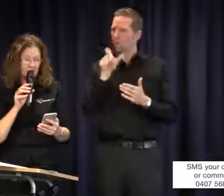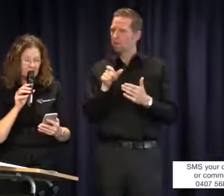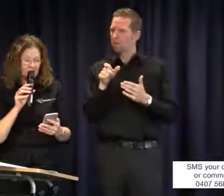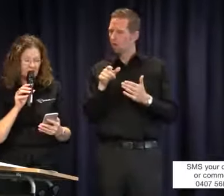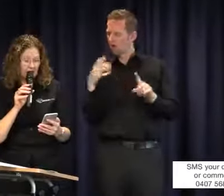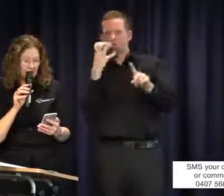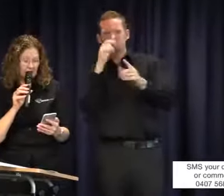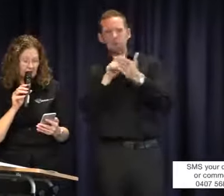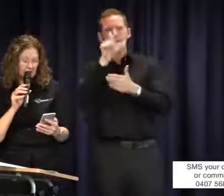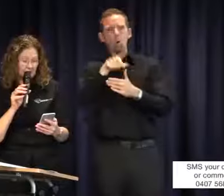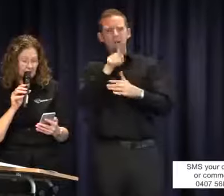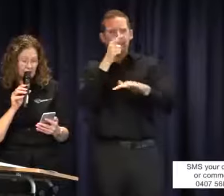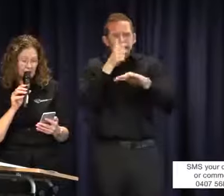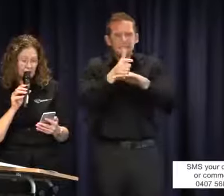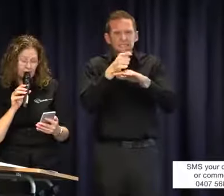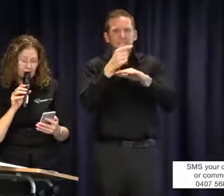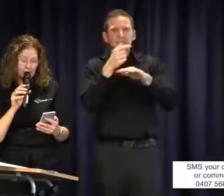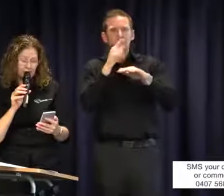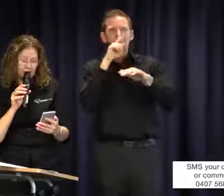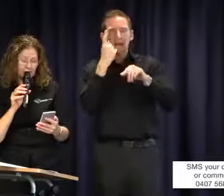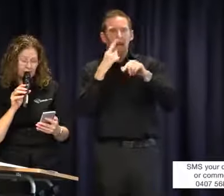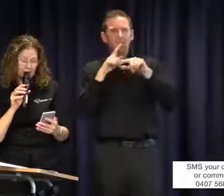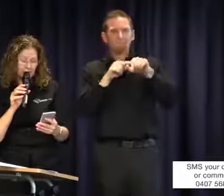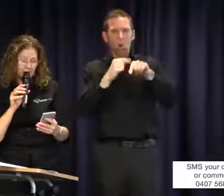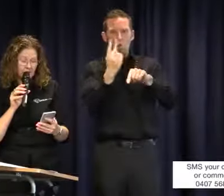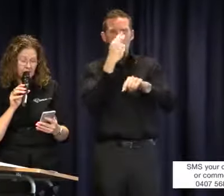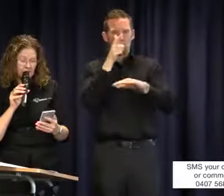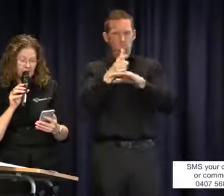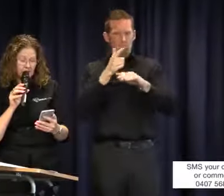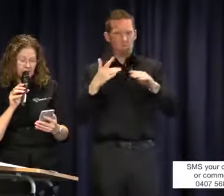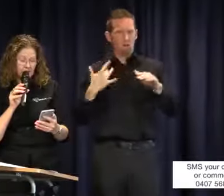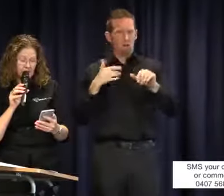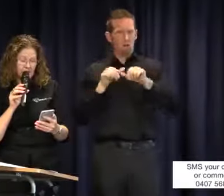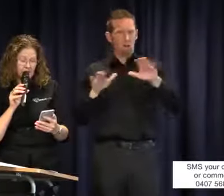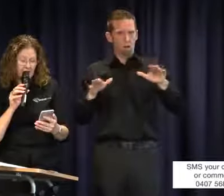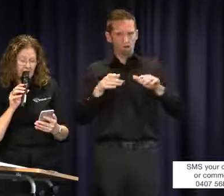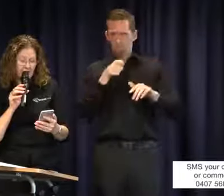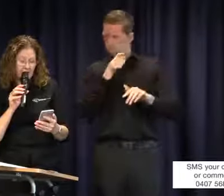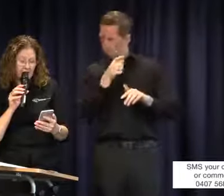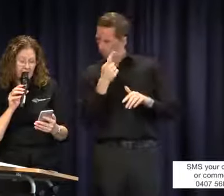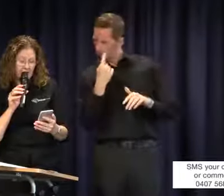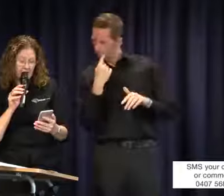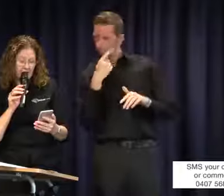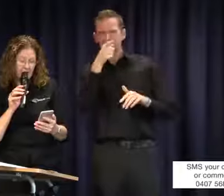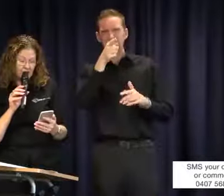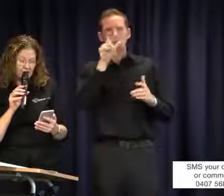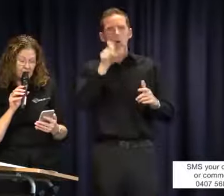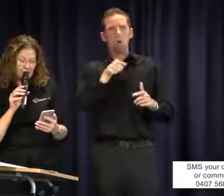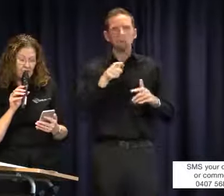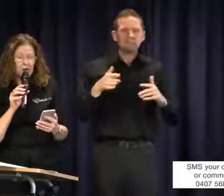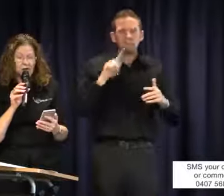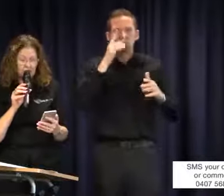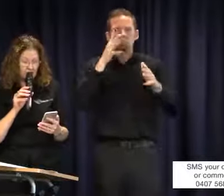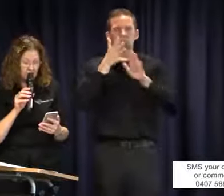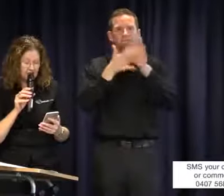streaming. They are not able to follow without the help of captioning. I can only apologise.